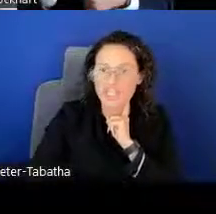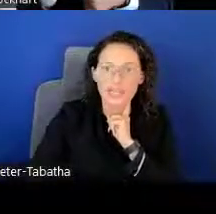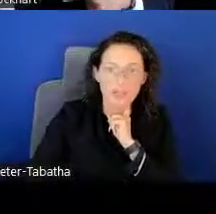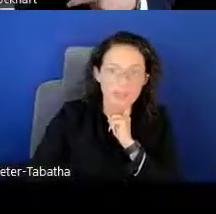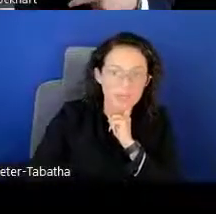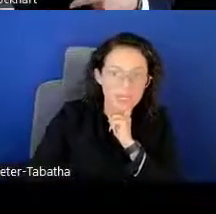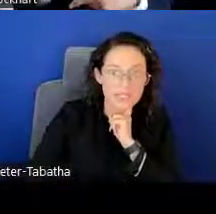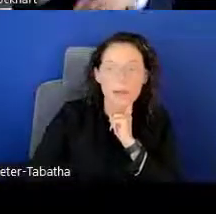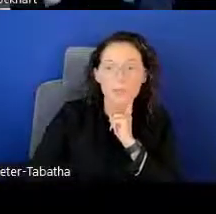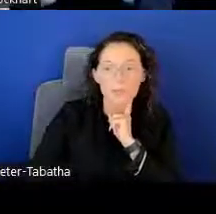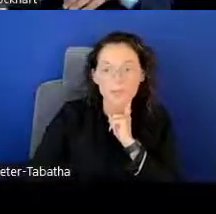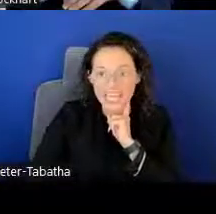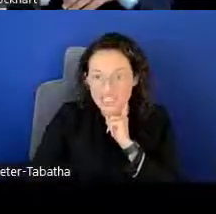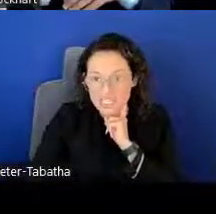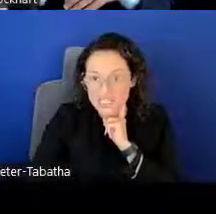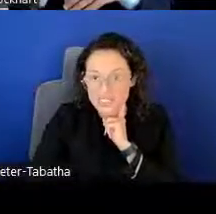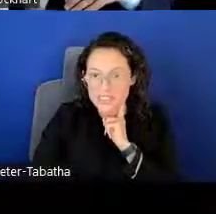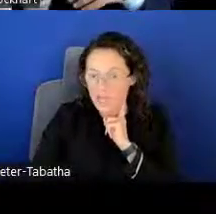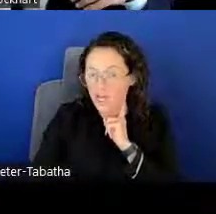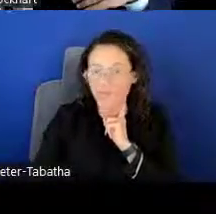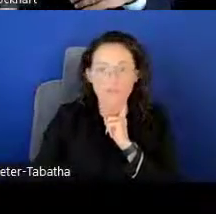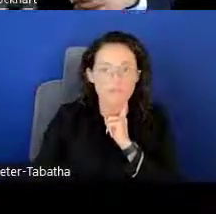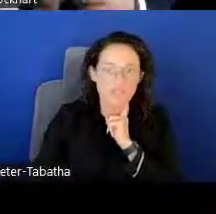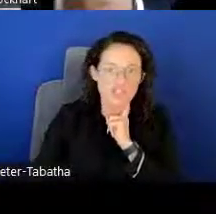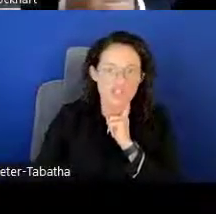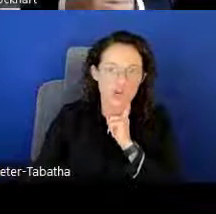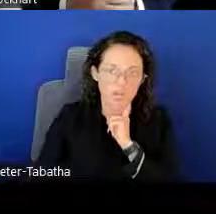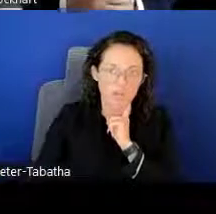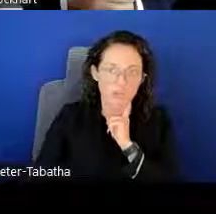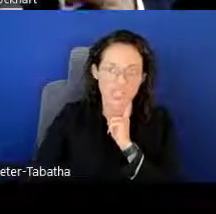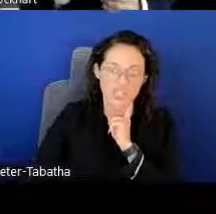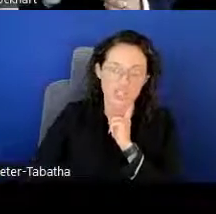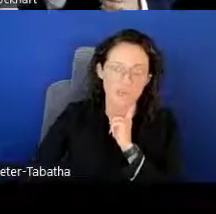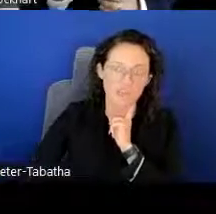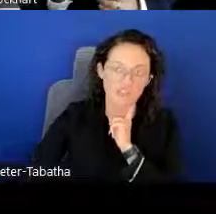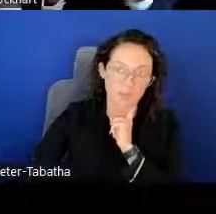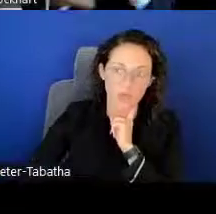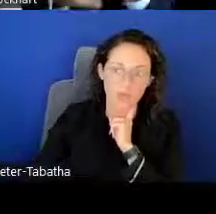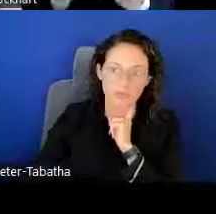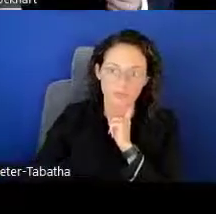and commitment, publications and other information on your application that would field well.